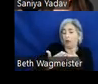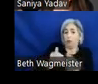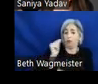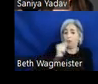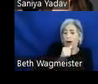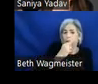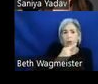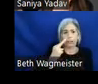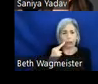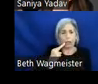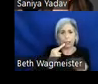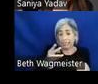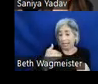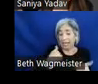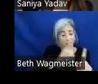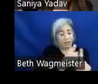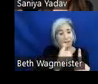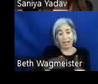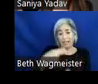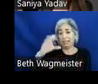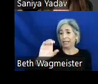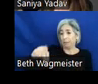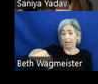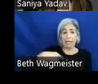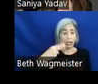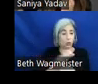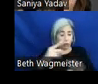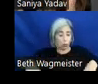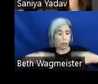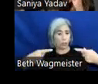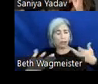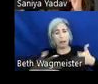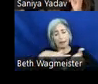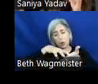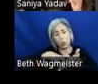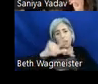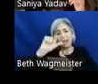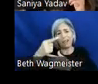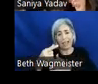Since he has cerebral palsy and is in a wheelchair he may have weaknesses in his legs and/or arms.